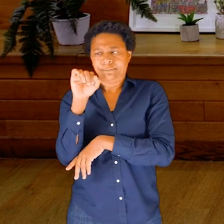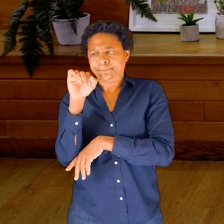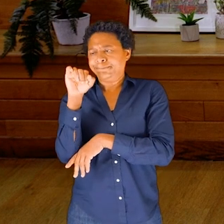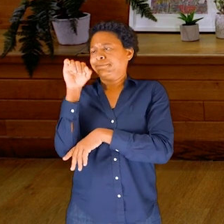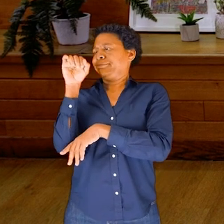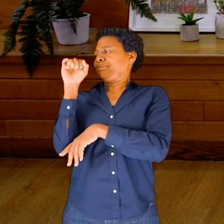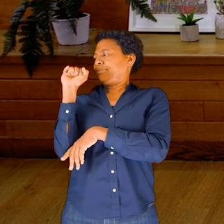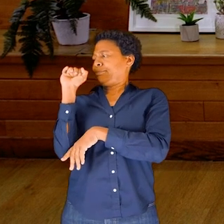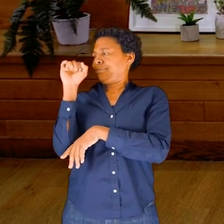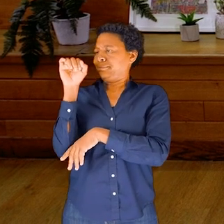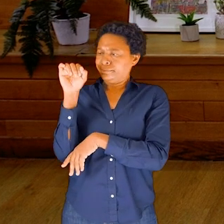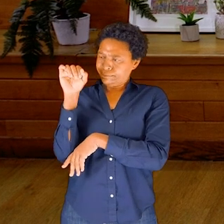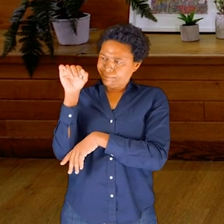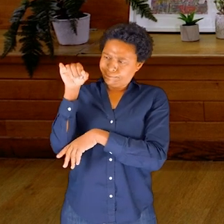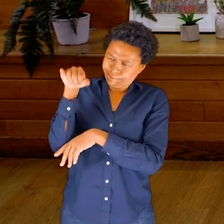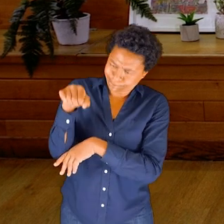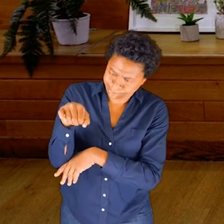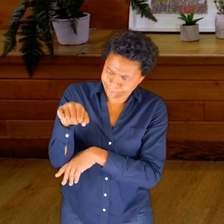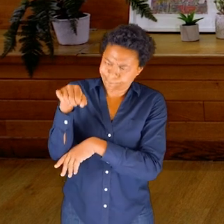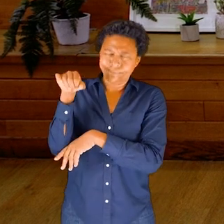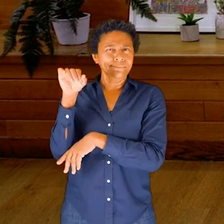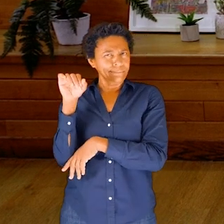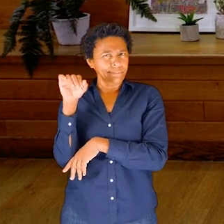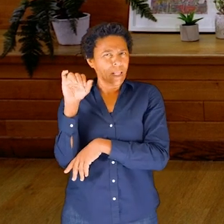eyeballs start to feel a bit fuller.